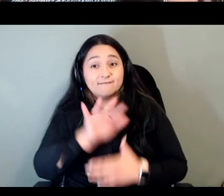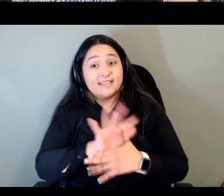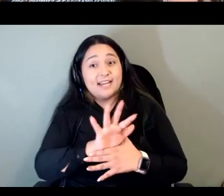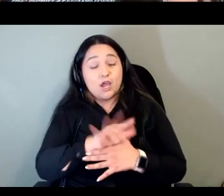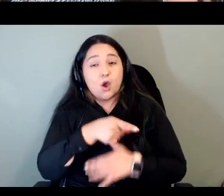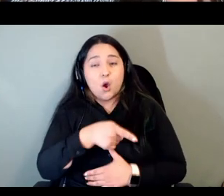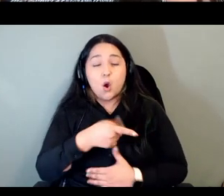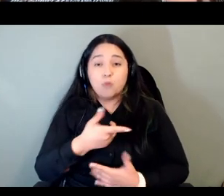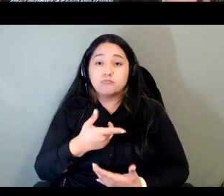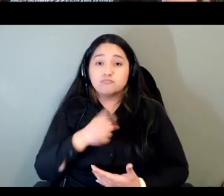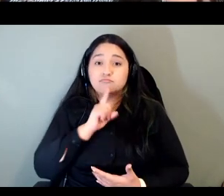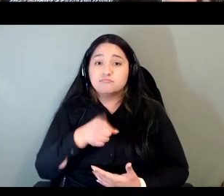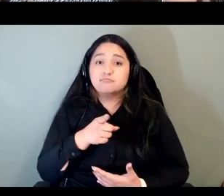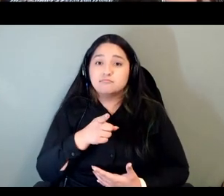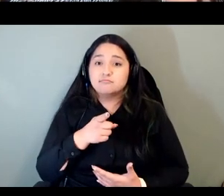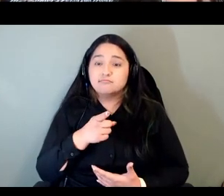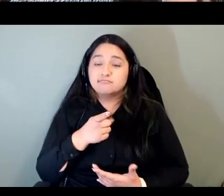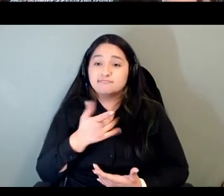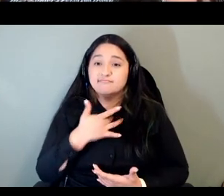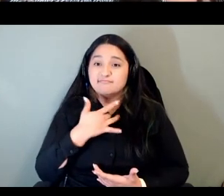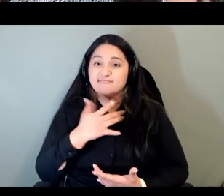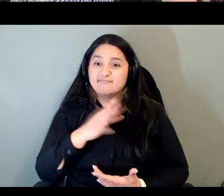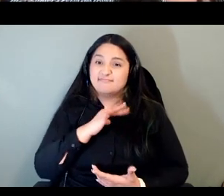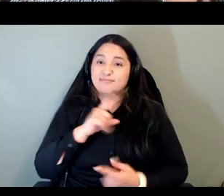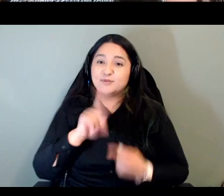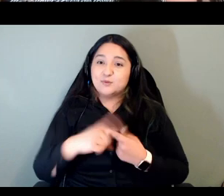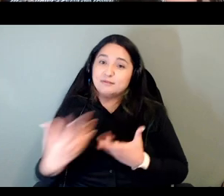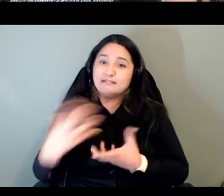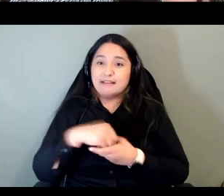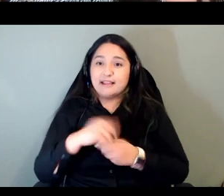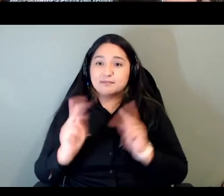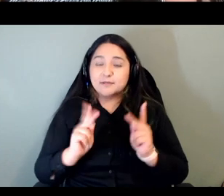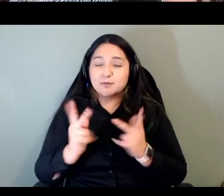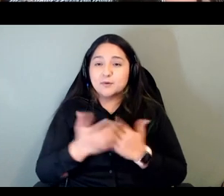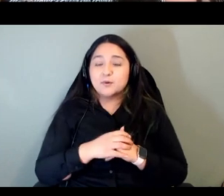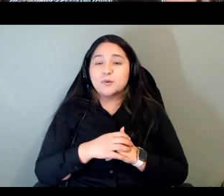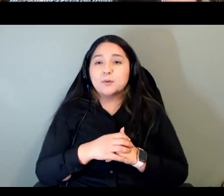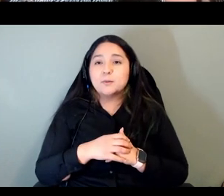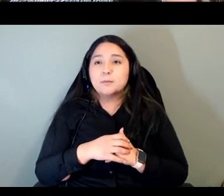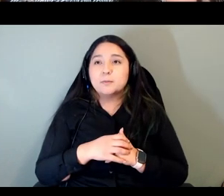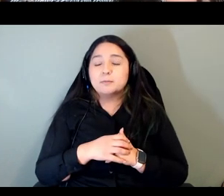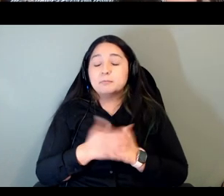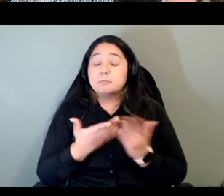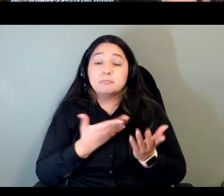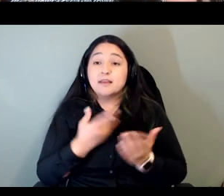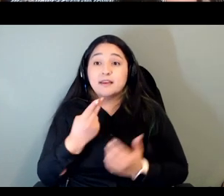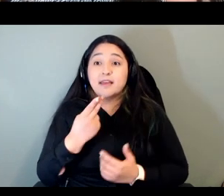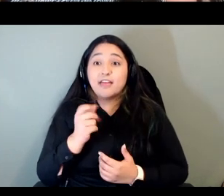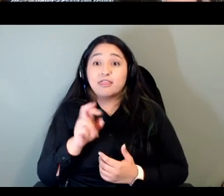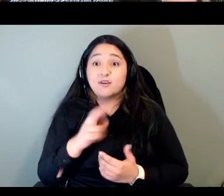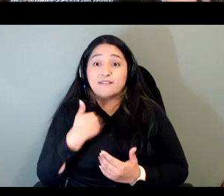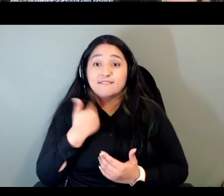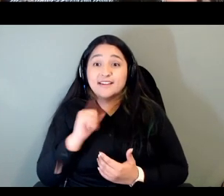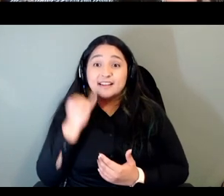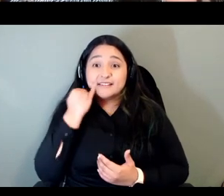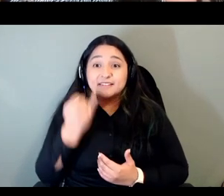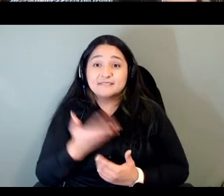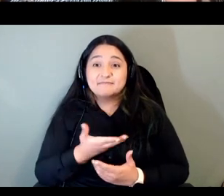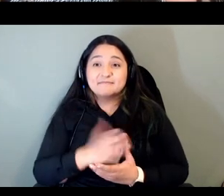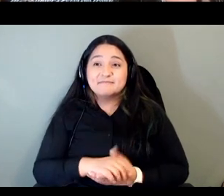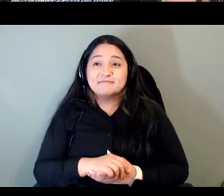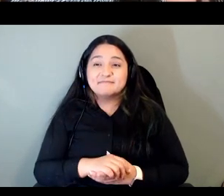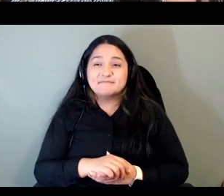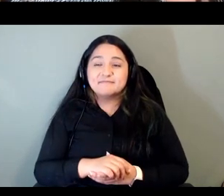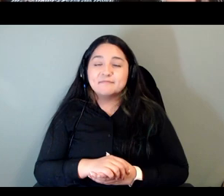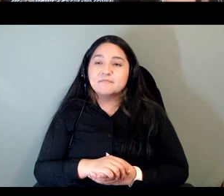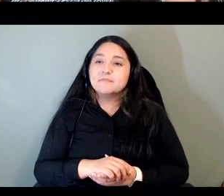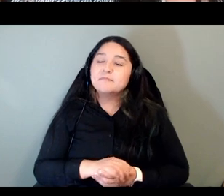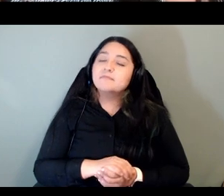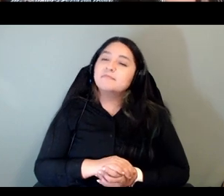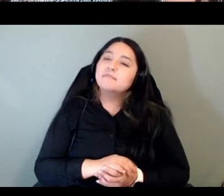is really engaging um heather do you have thoughts well i don't know i mean i i